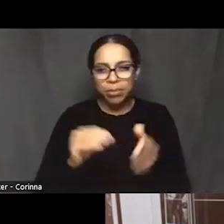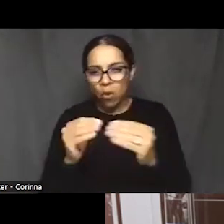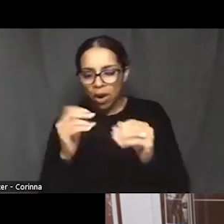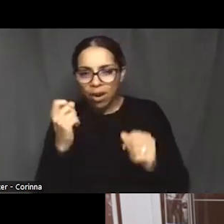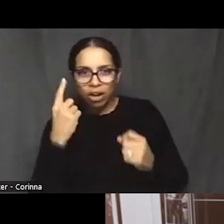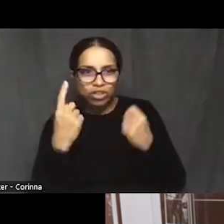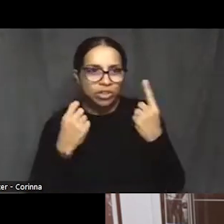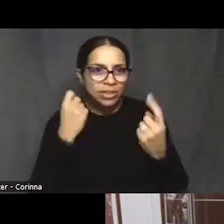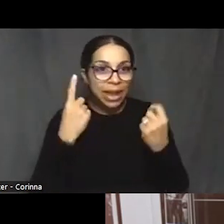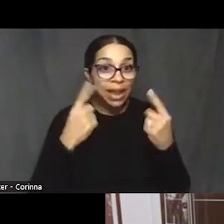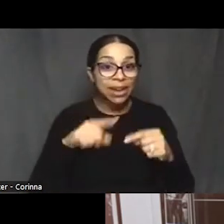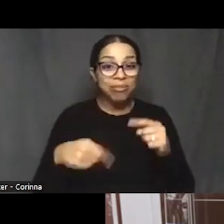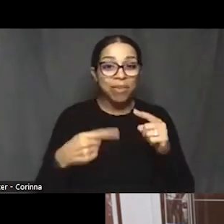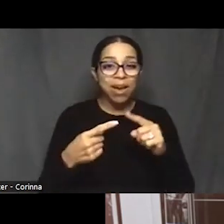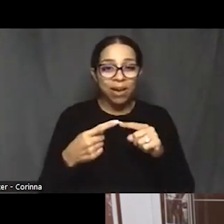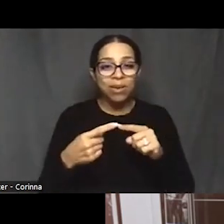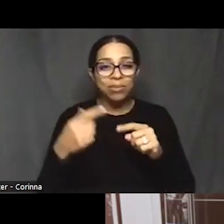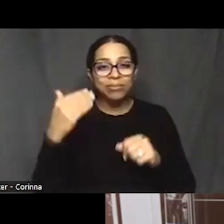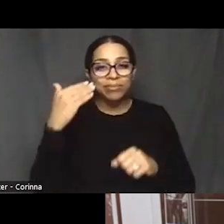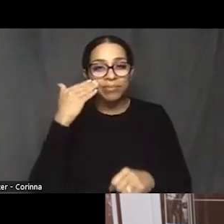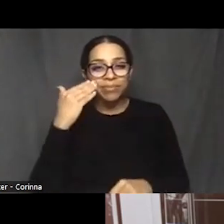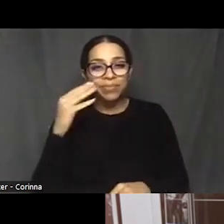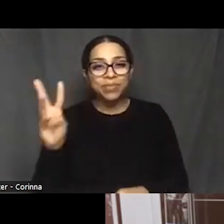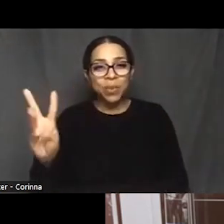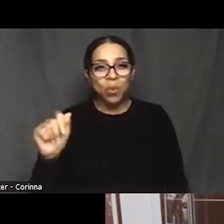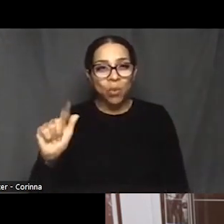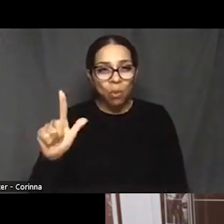WALLACE And, you know, the legacy of this community,